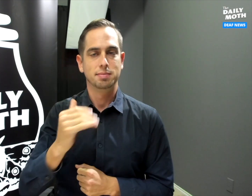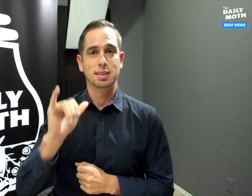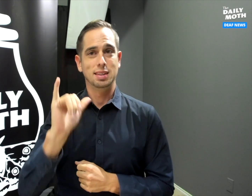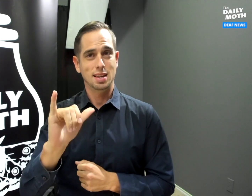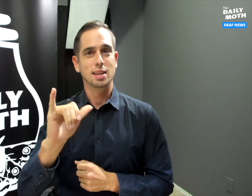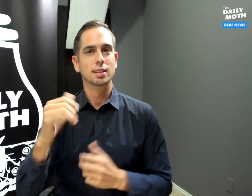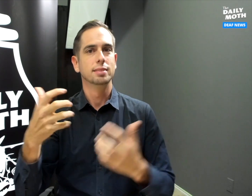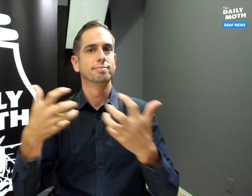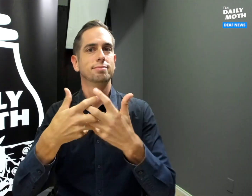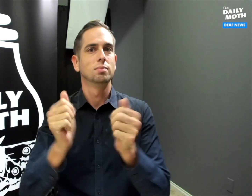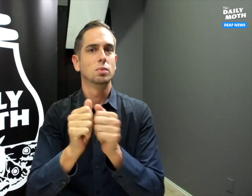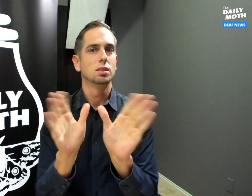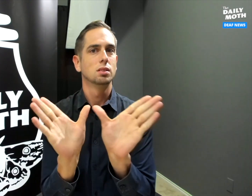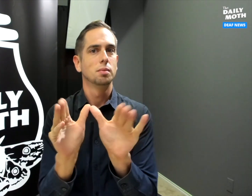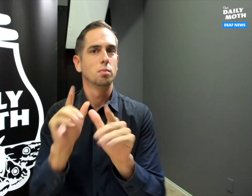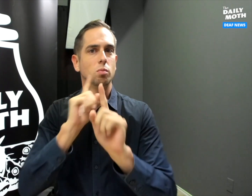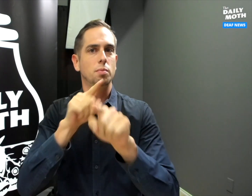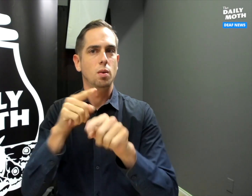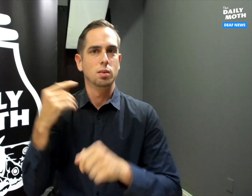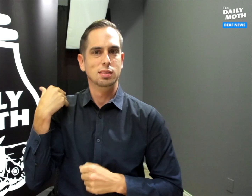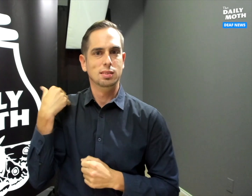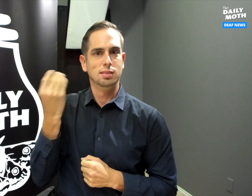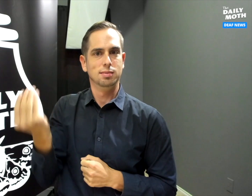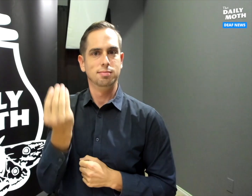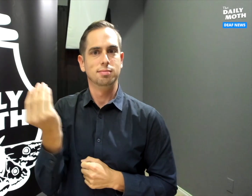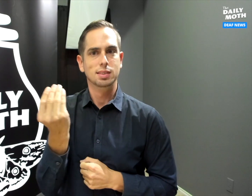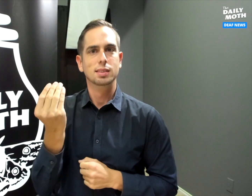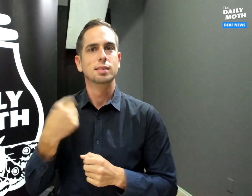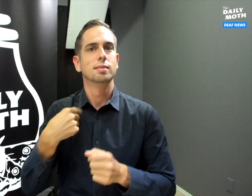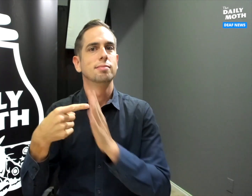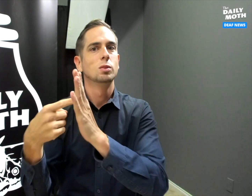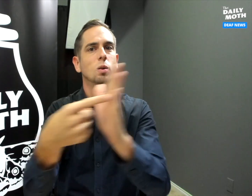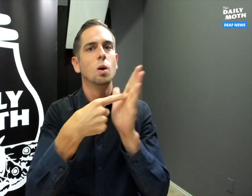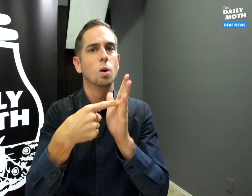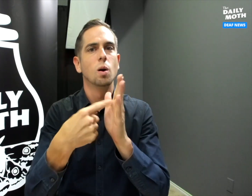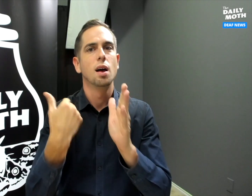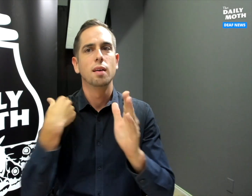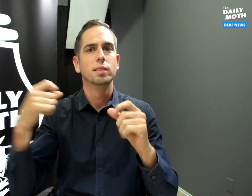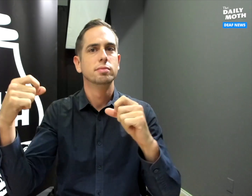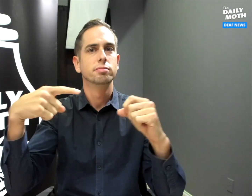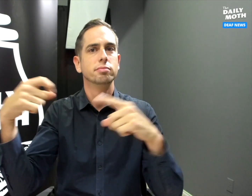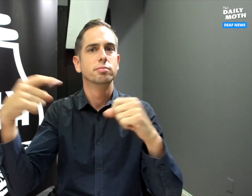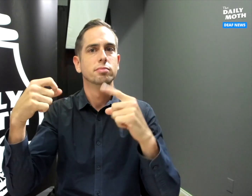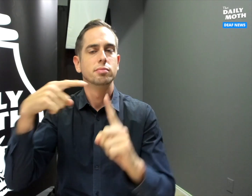This would align with a Moth report on Monday that showed conversations